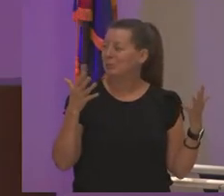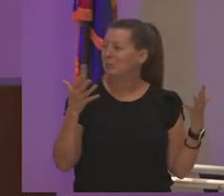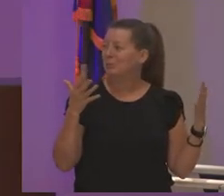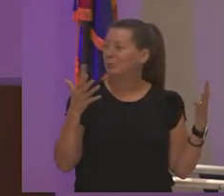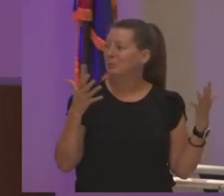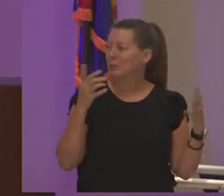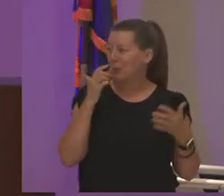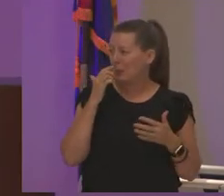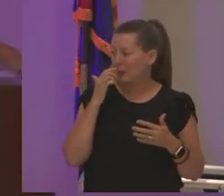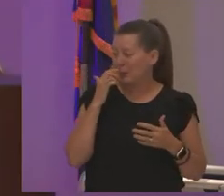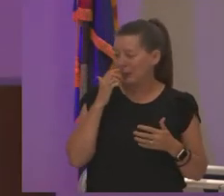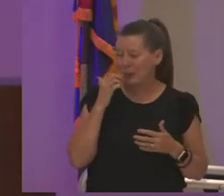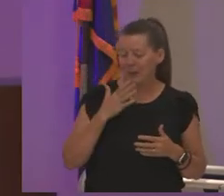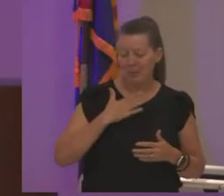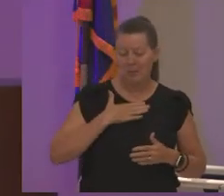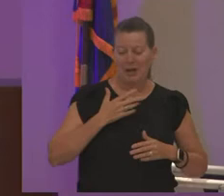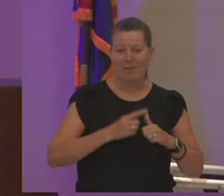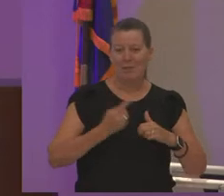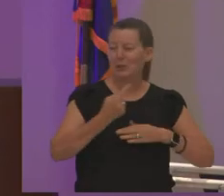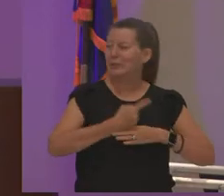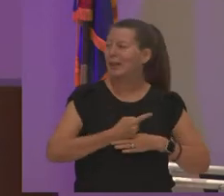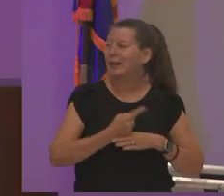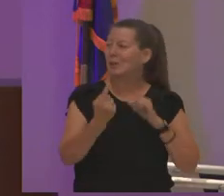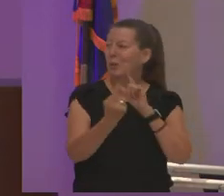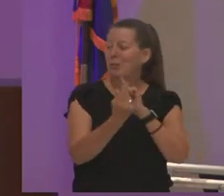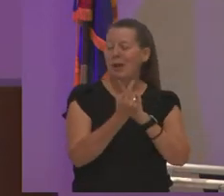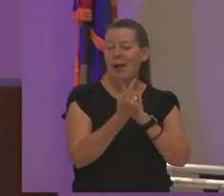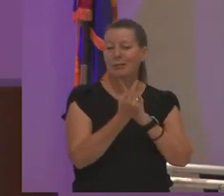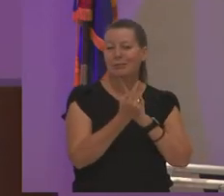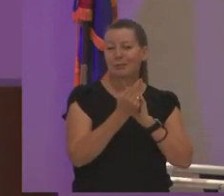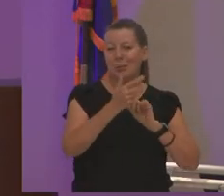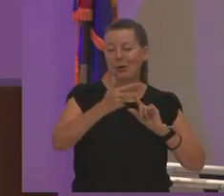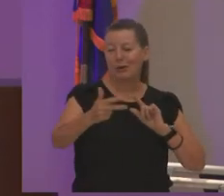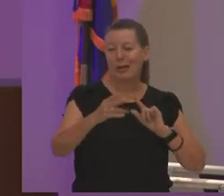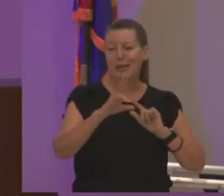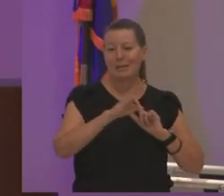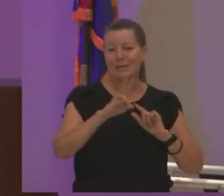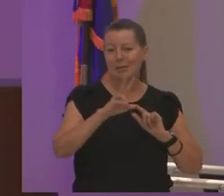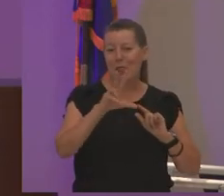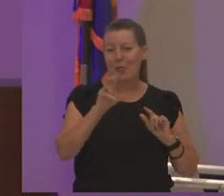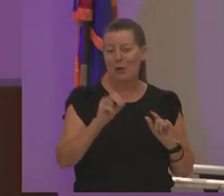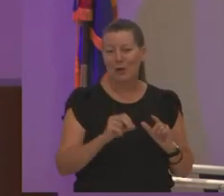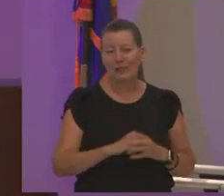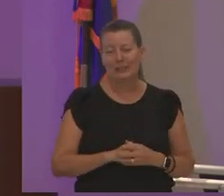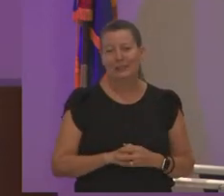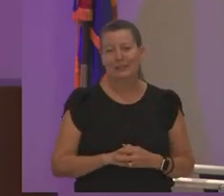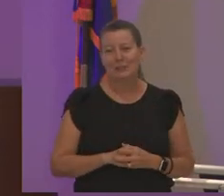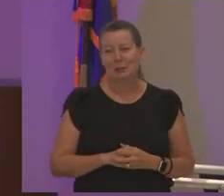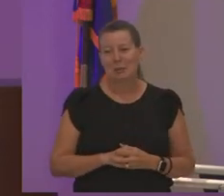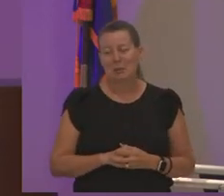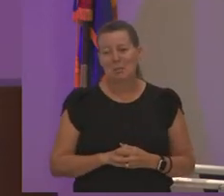again on my first day we met in the parking lot at 7 30. you know and the only reason i